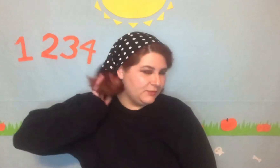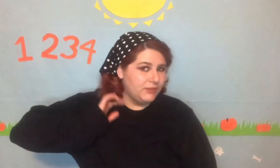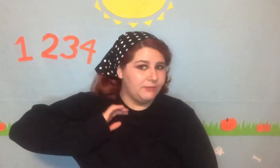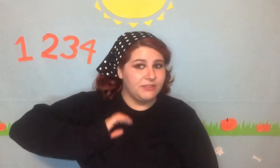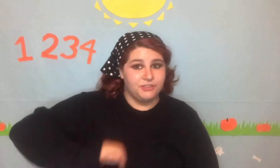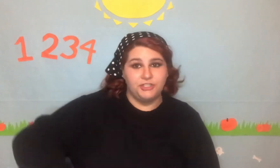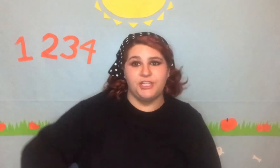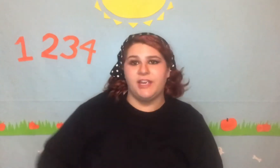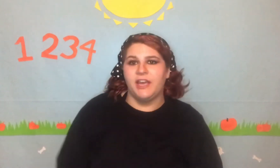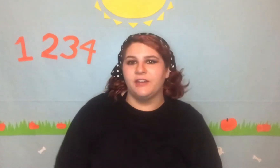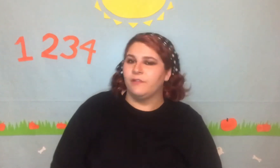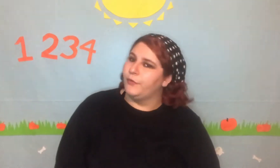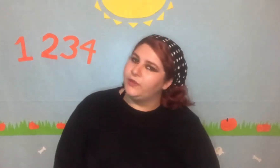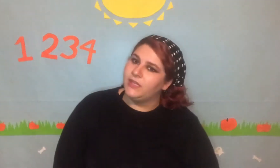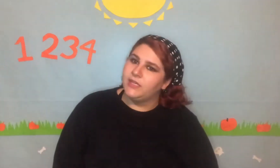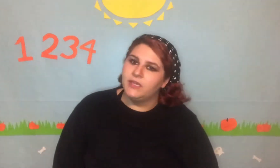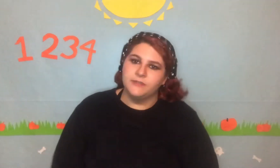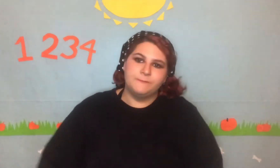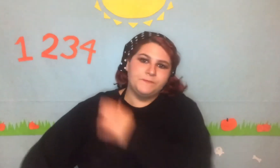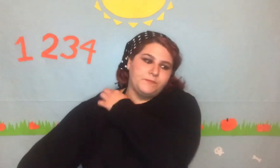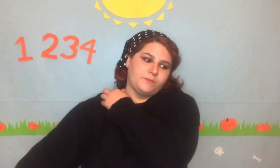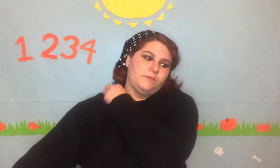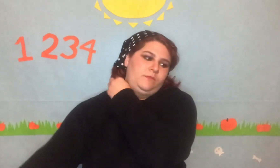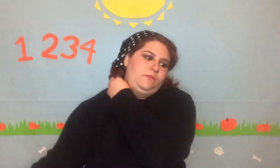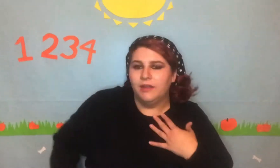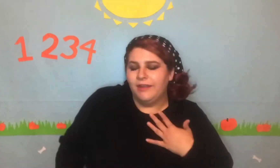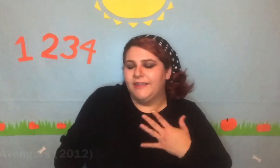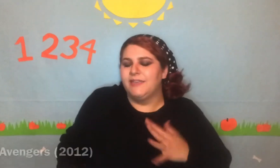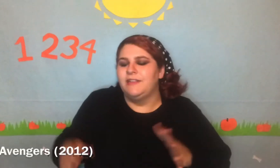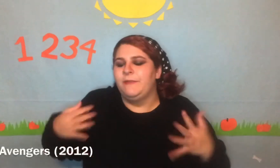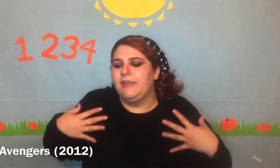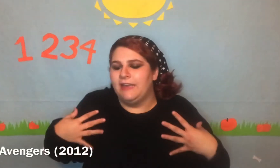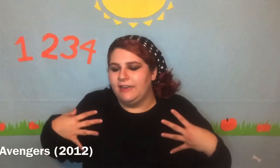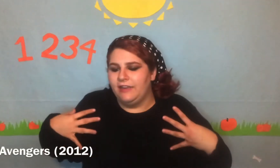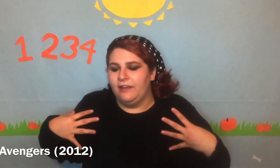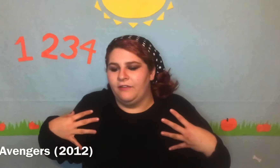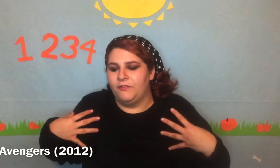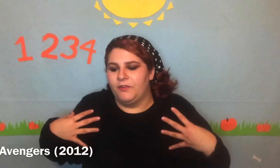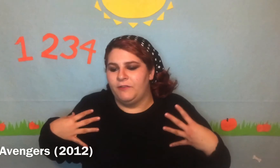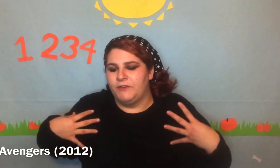they beat the sh*t out of Loki. (Editor Liz: "It's not.") It's like the beginning of the Avengers